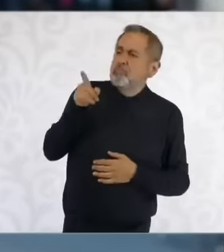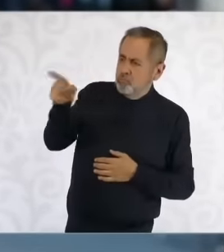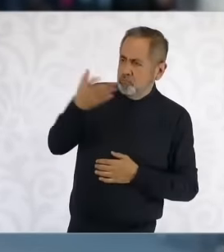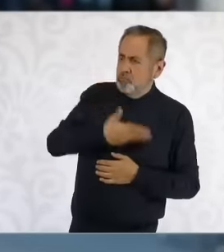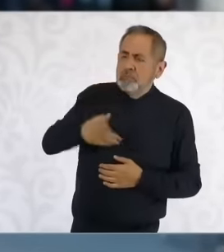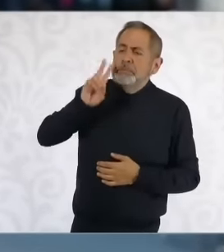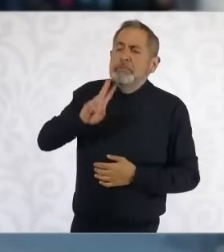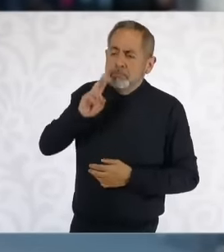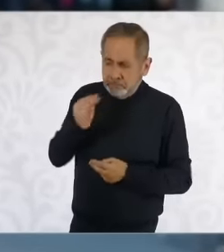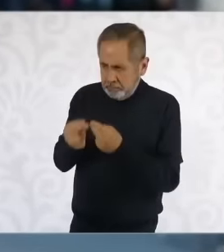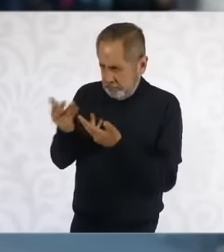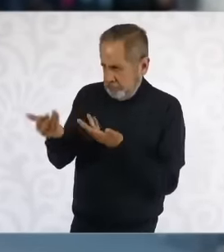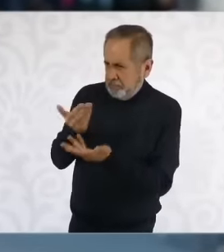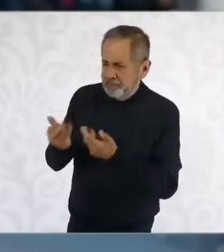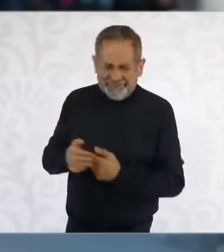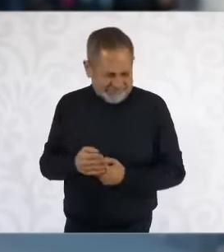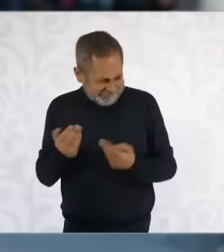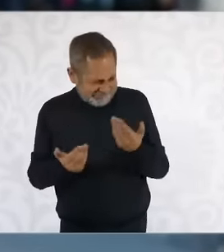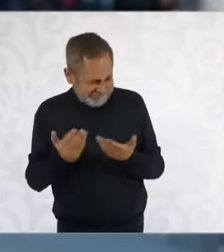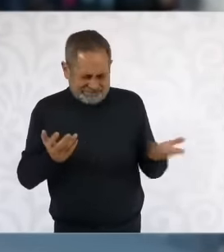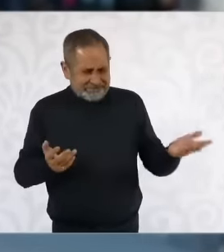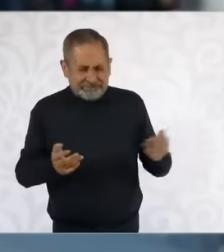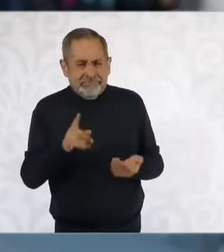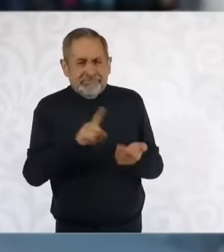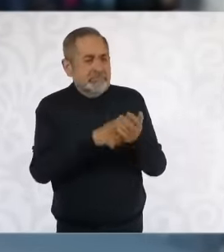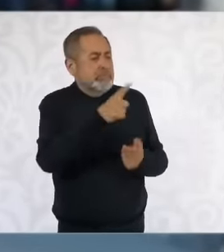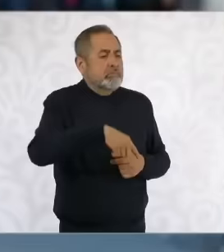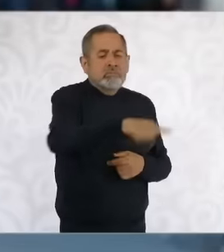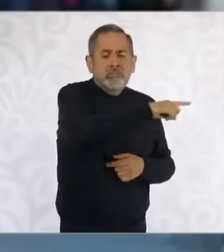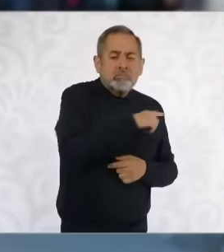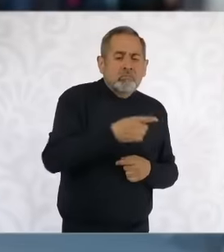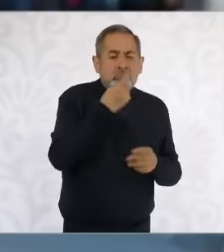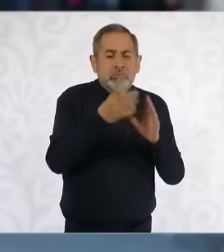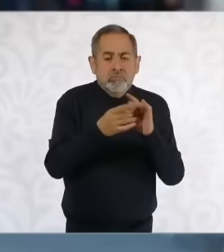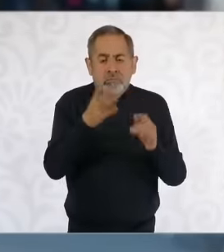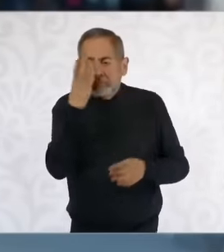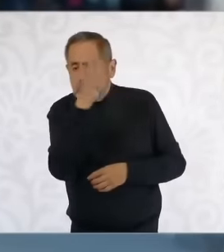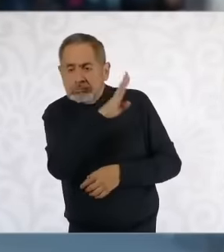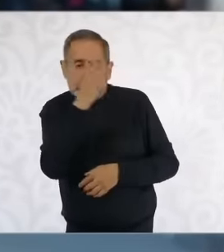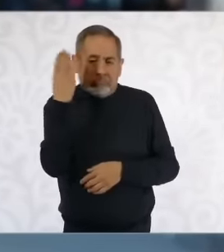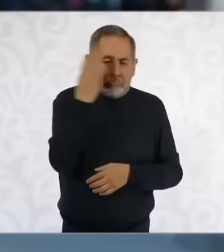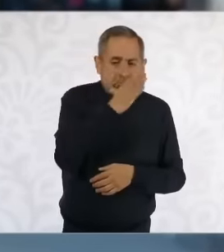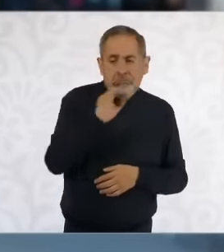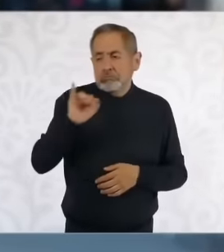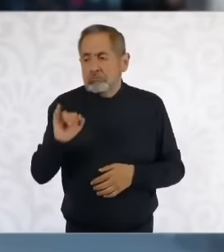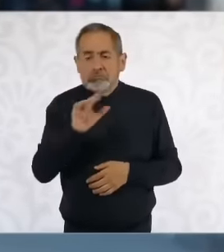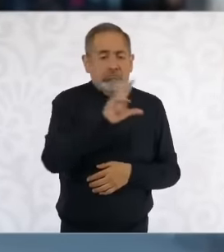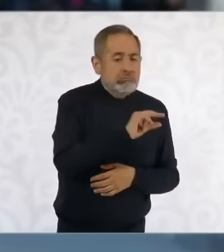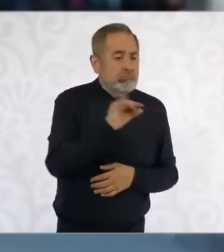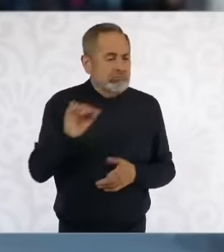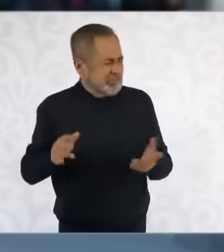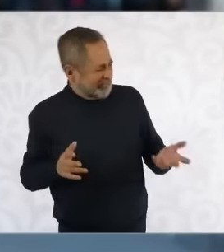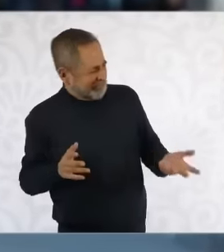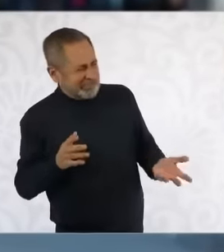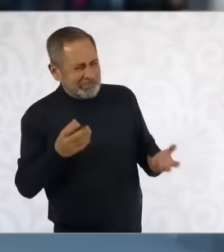there are also voices that sometimes support the reform, sometimes, uh, this zigzag that is mentioned a lot or